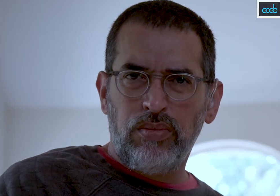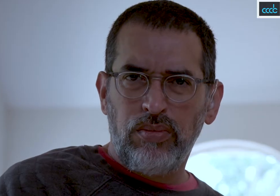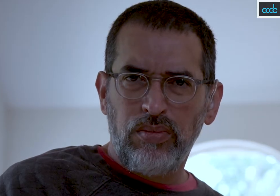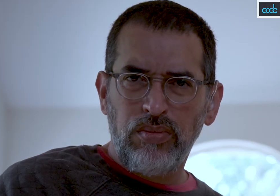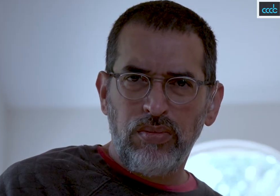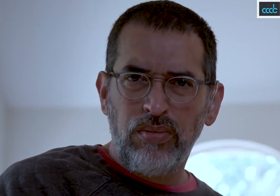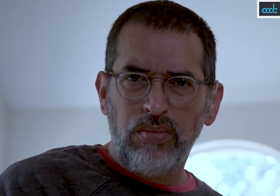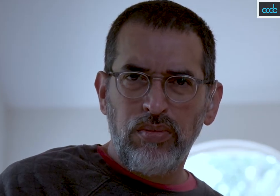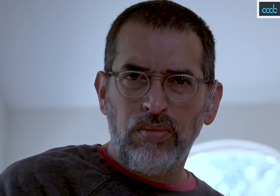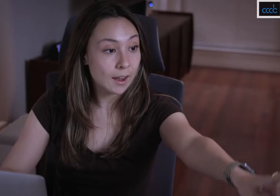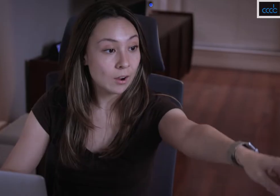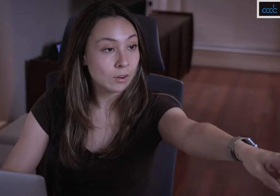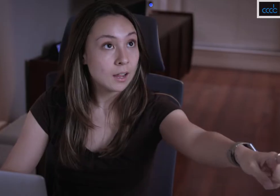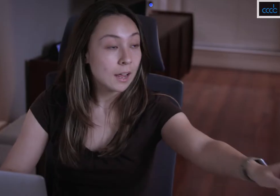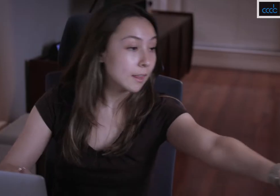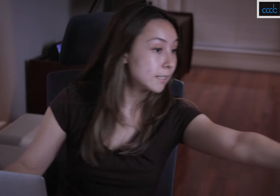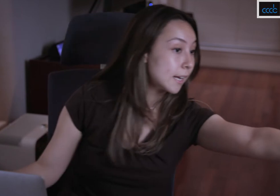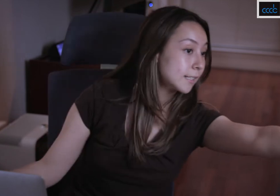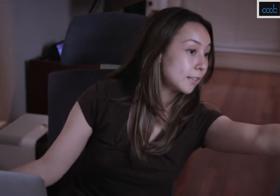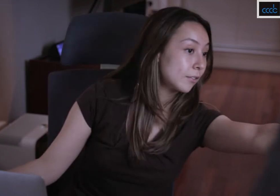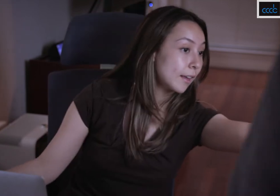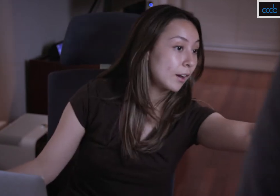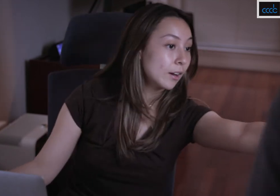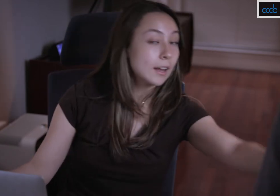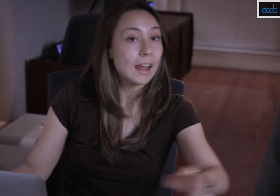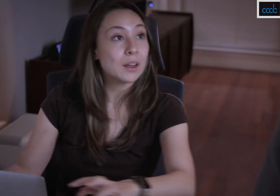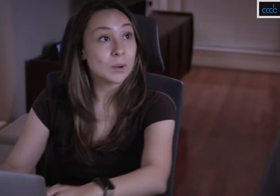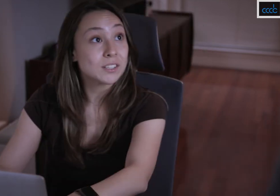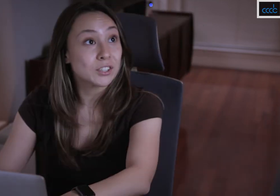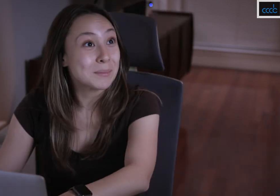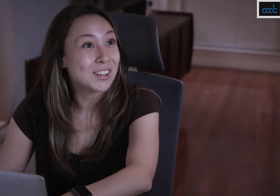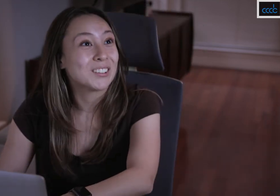Oh! Uhmmm.. Fill that out. And then take seat over there. And wait until your name is called.